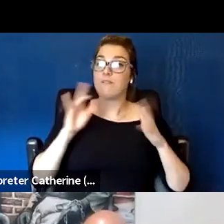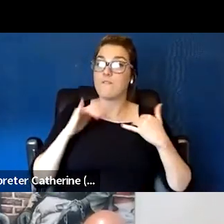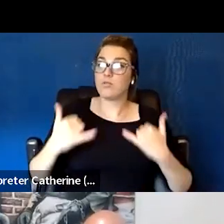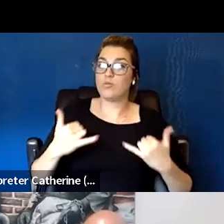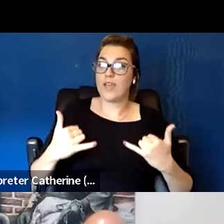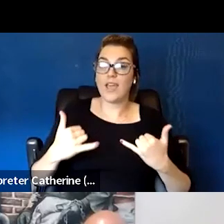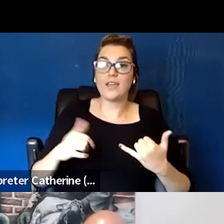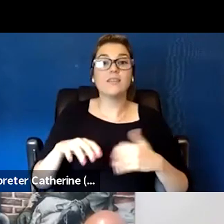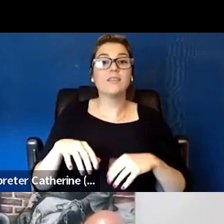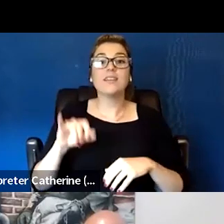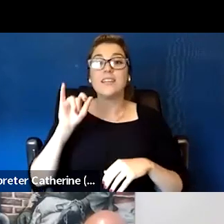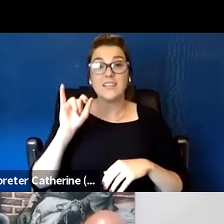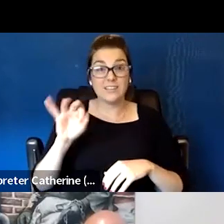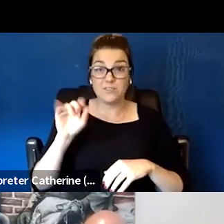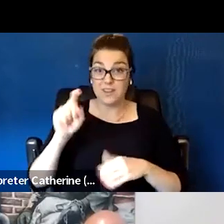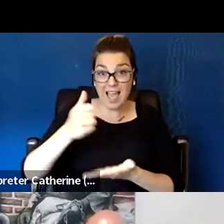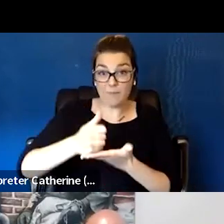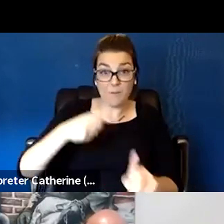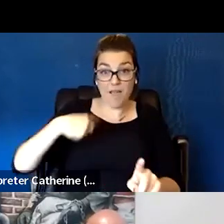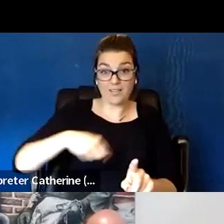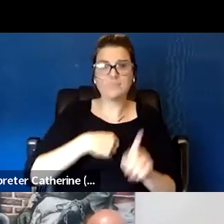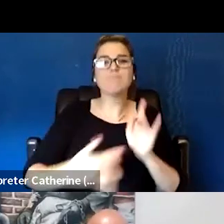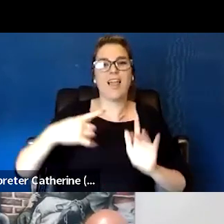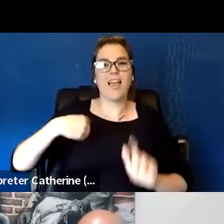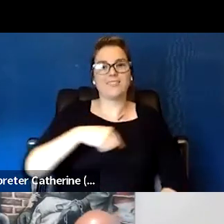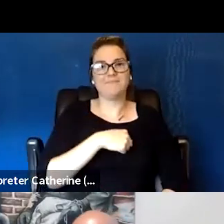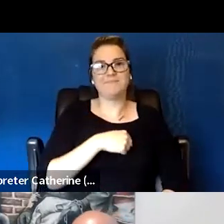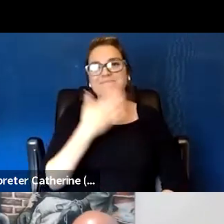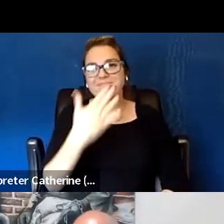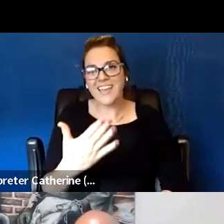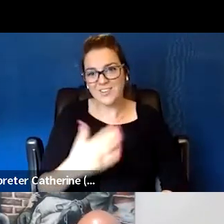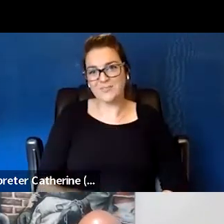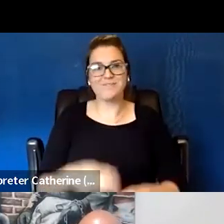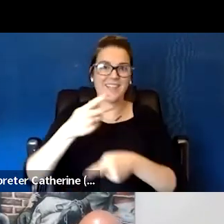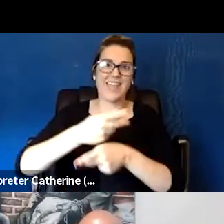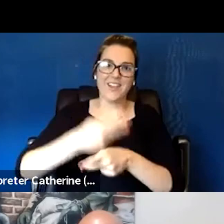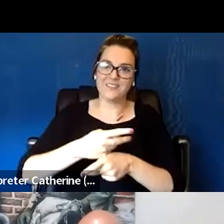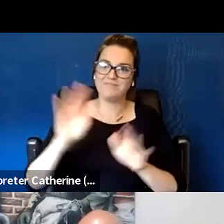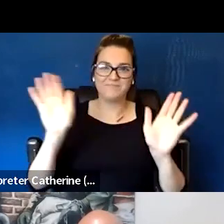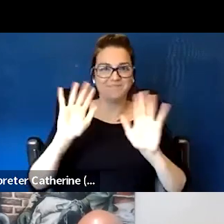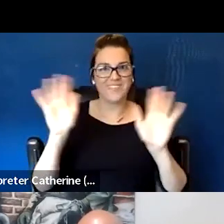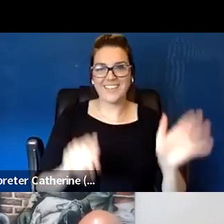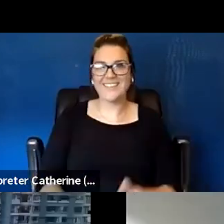if we can be of any help, thanks so much. Thanks, everybody. Thanks, everyone, take care, bye-bye. Bye.